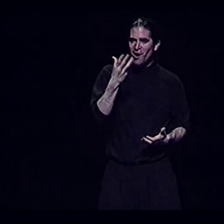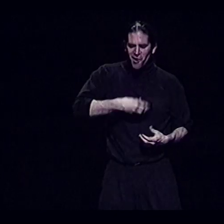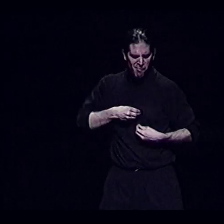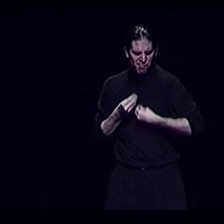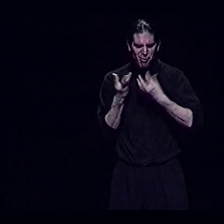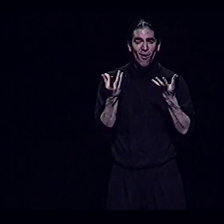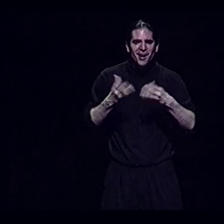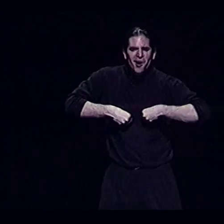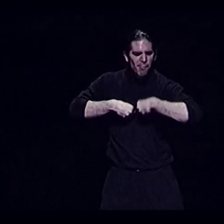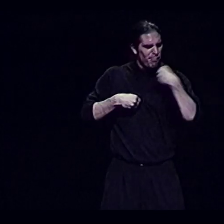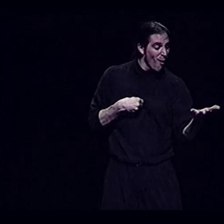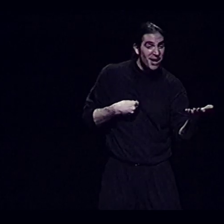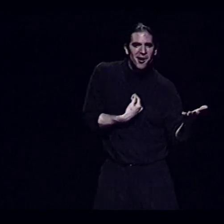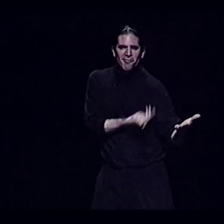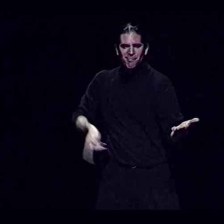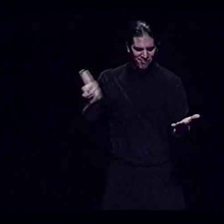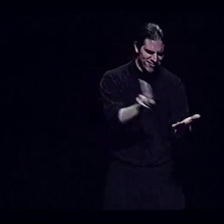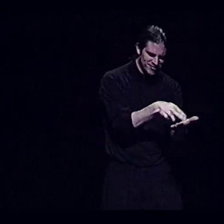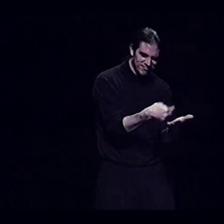Poetry It's the painter